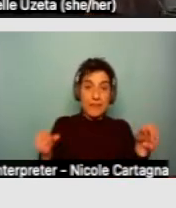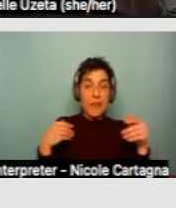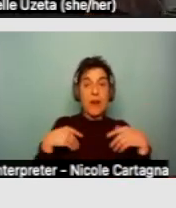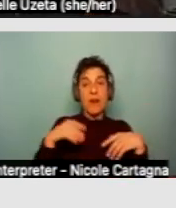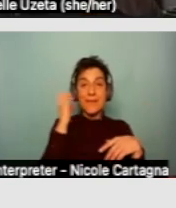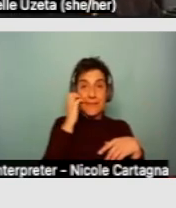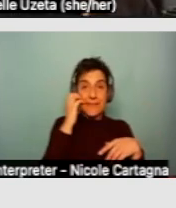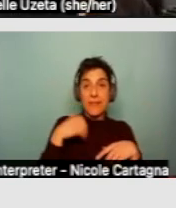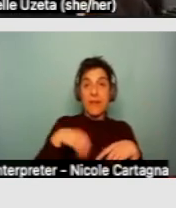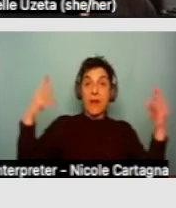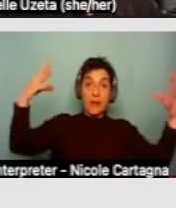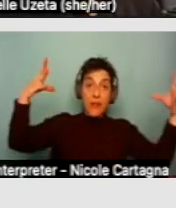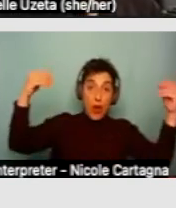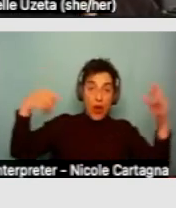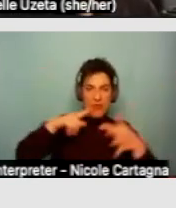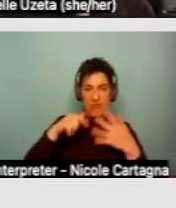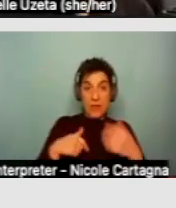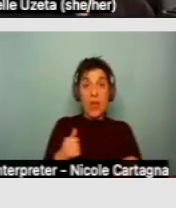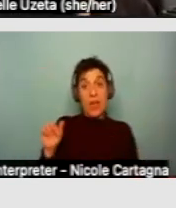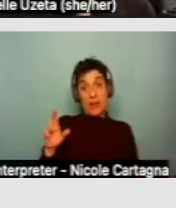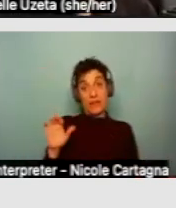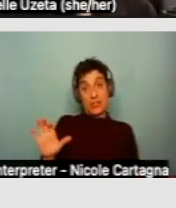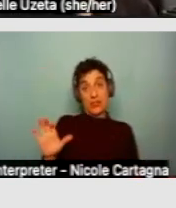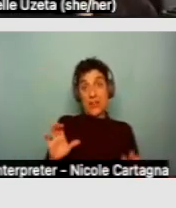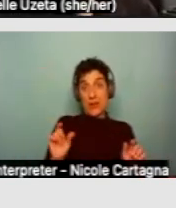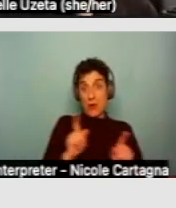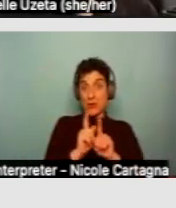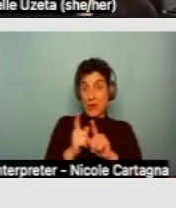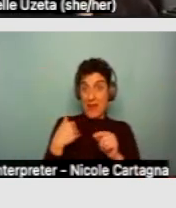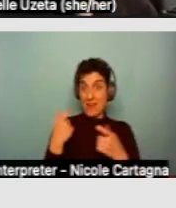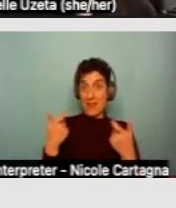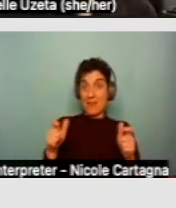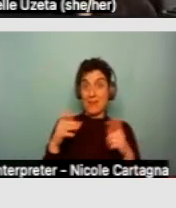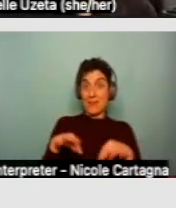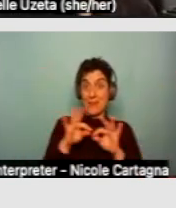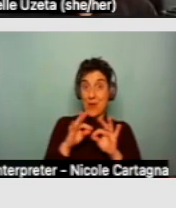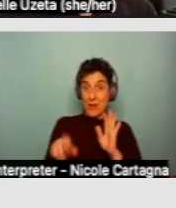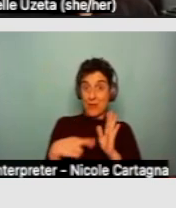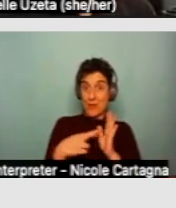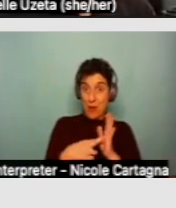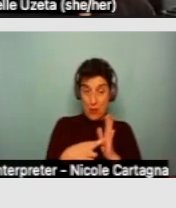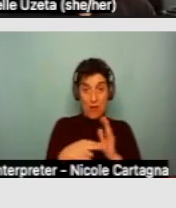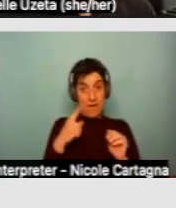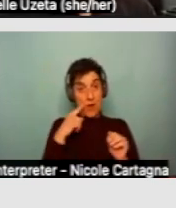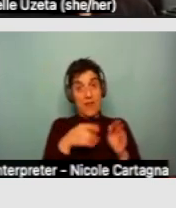And a regional center can play an important role with regard to modifications that a tenant with disabilities might need.